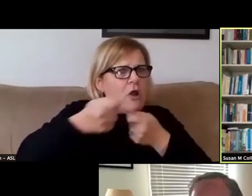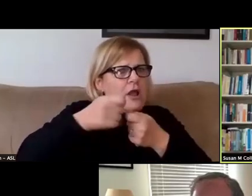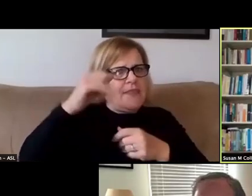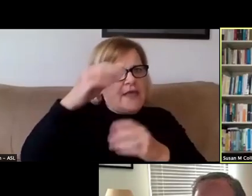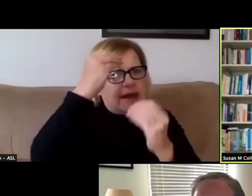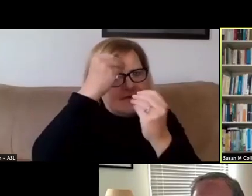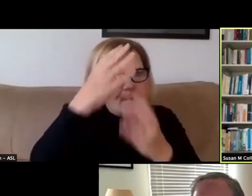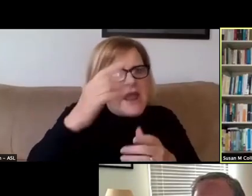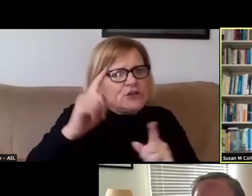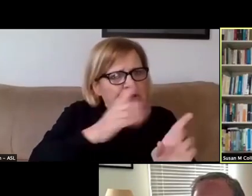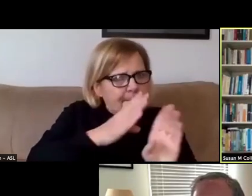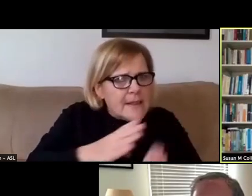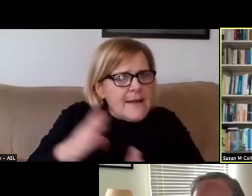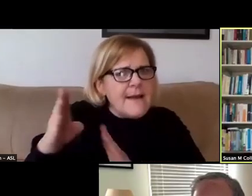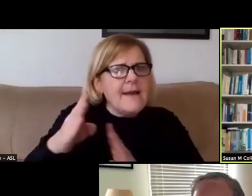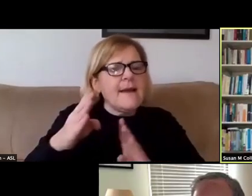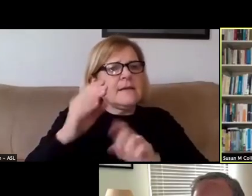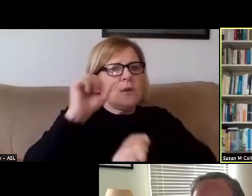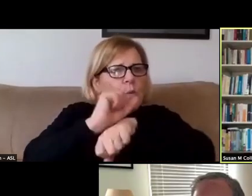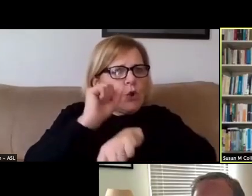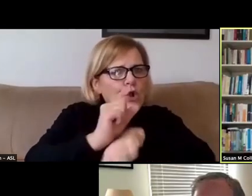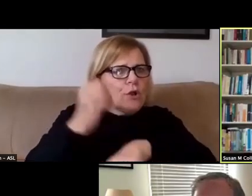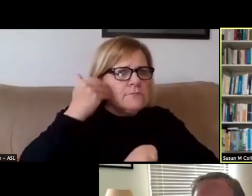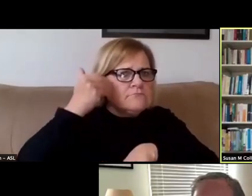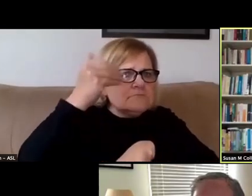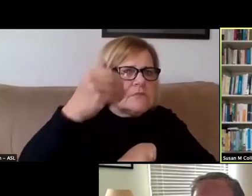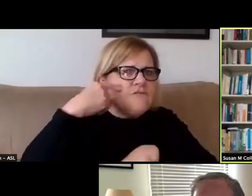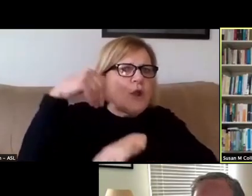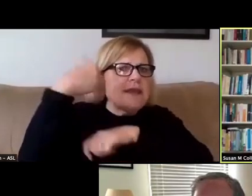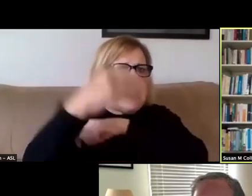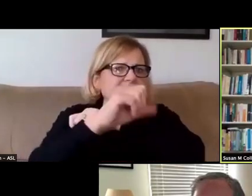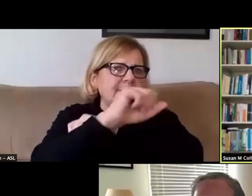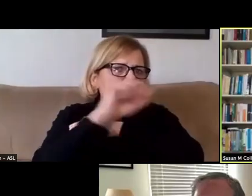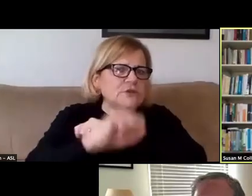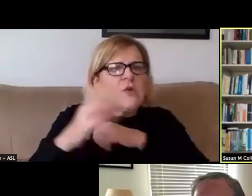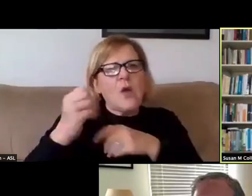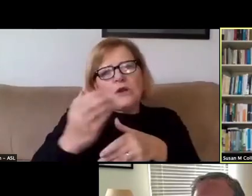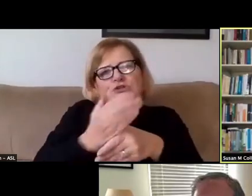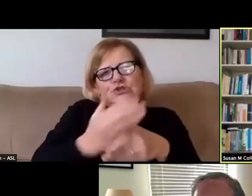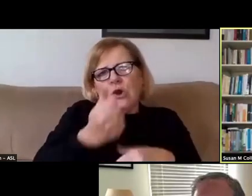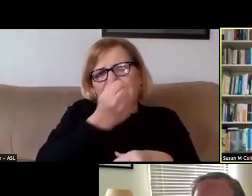as they plan their coursework, their courses for next semester. And I'd like to share just a few of those.